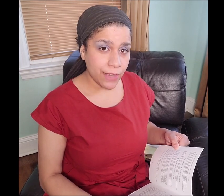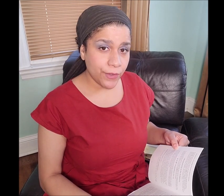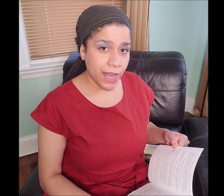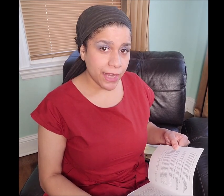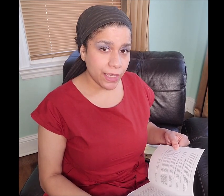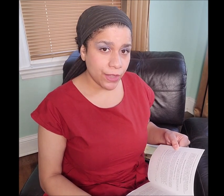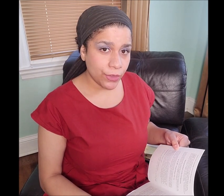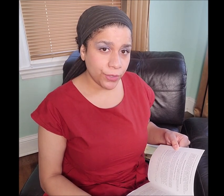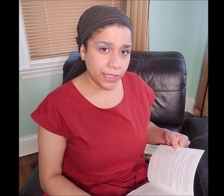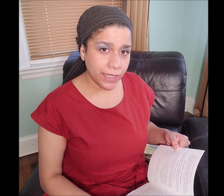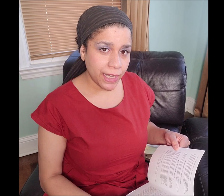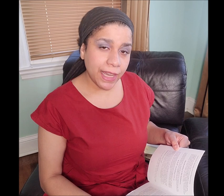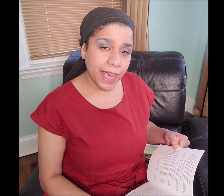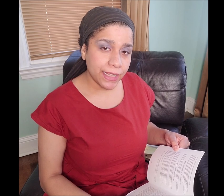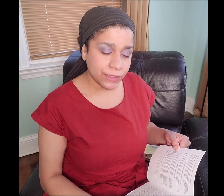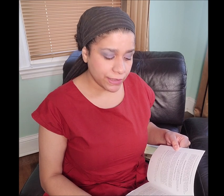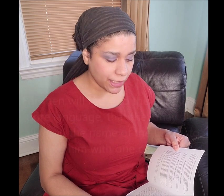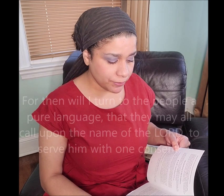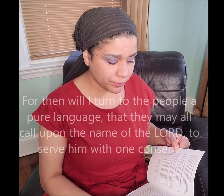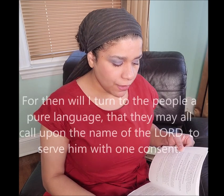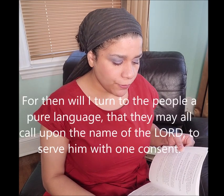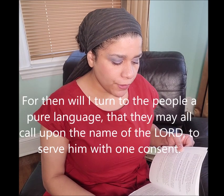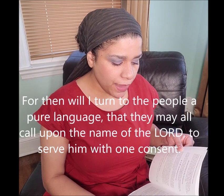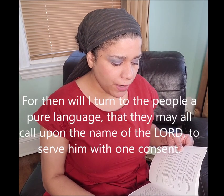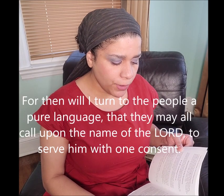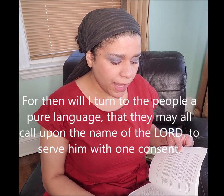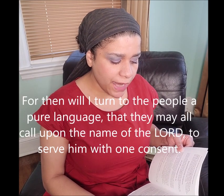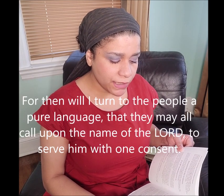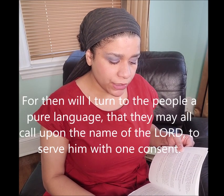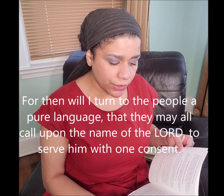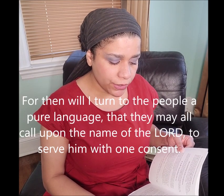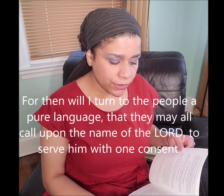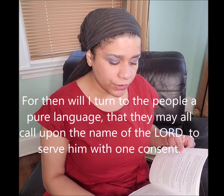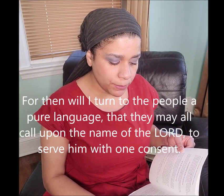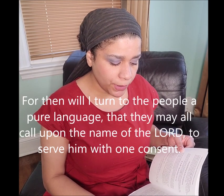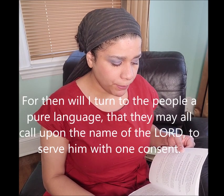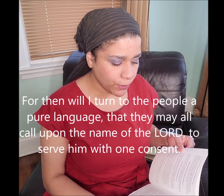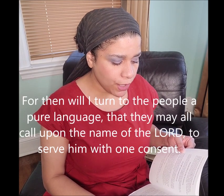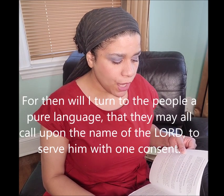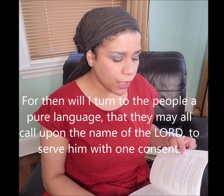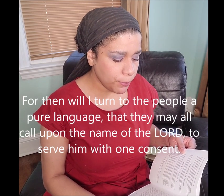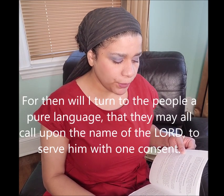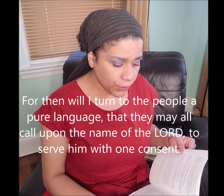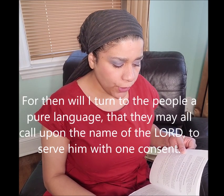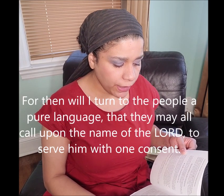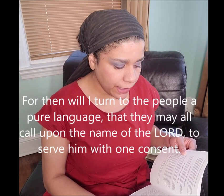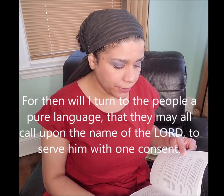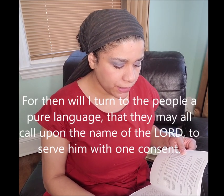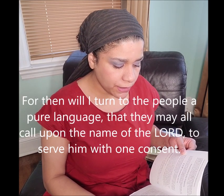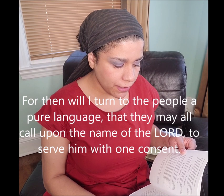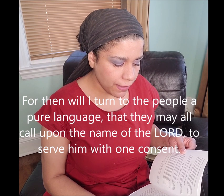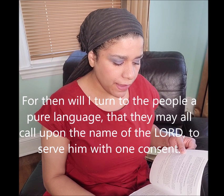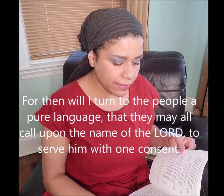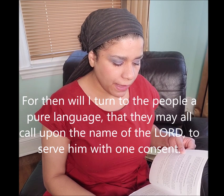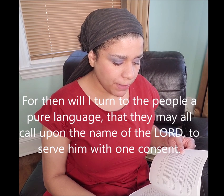Zephaniah 3 9-10 - for then will I turn to the people a pure language, that they may